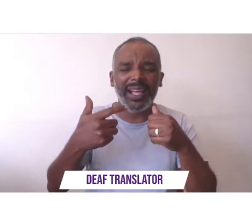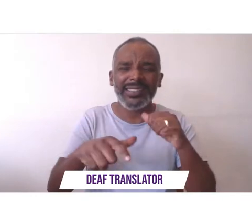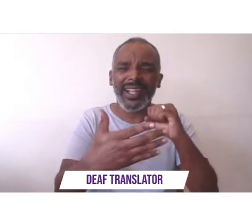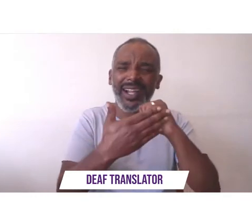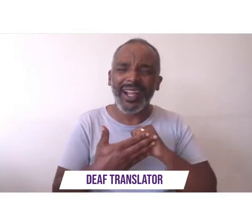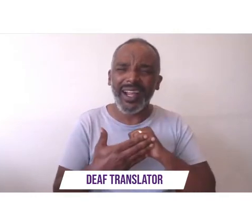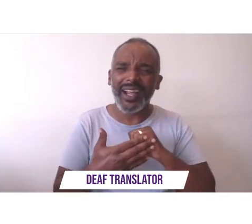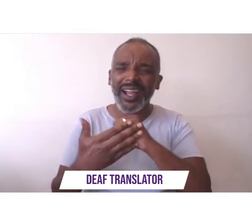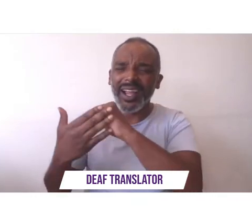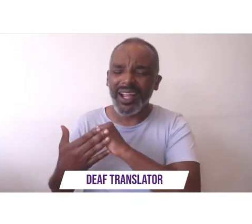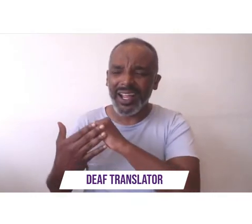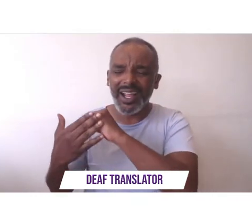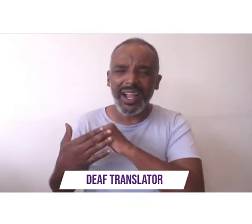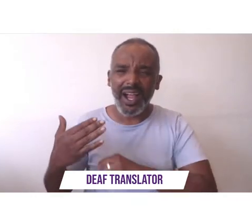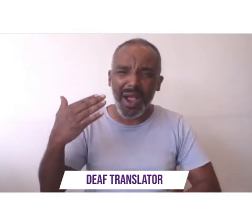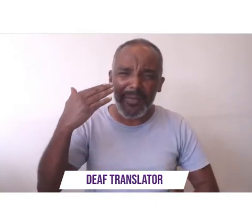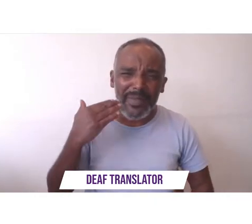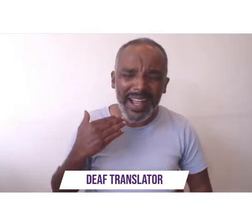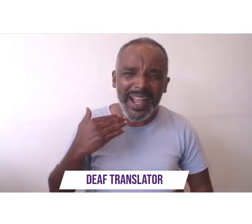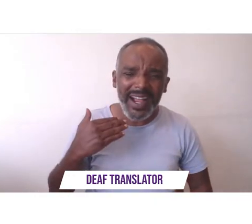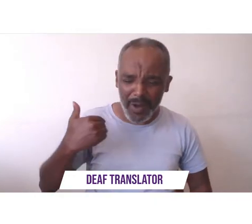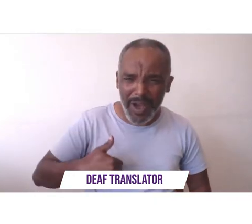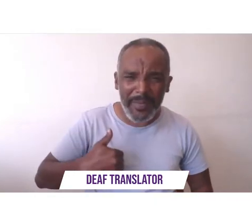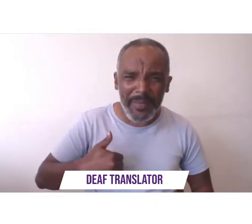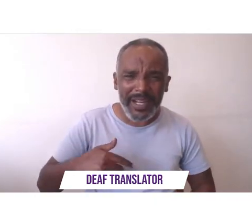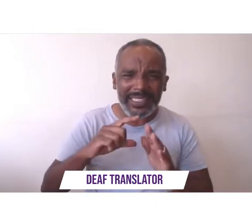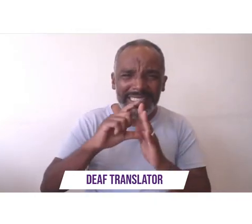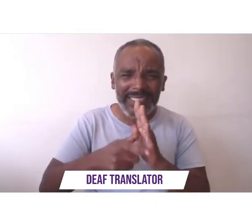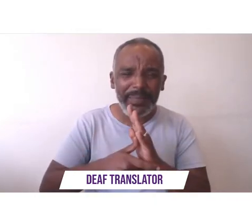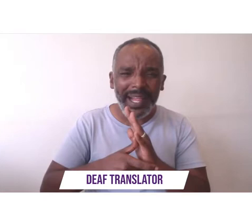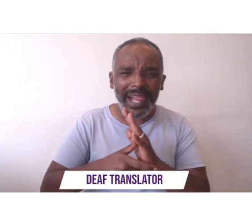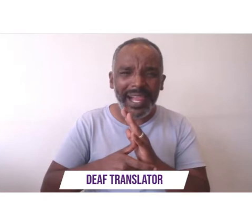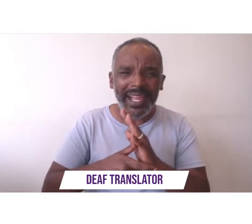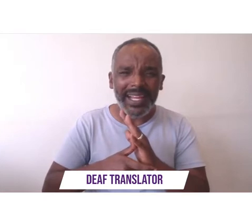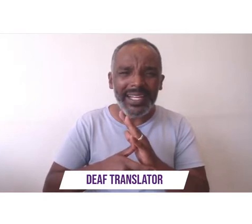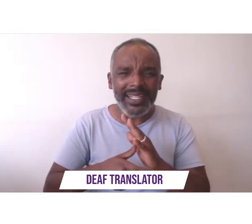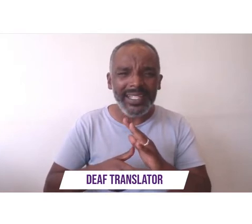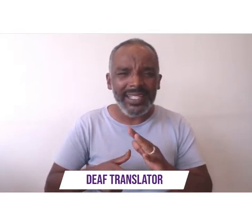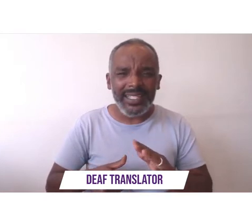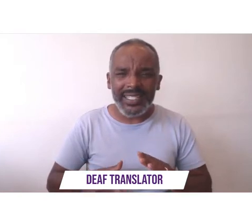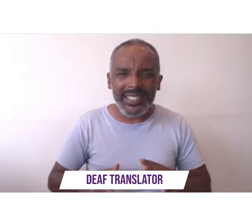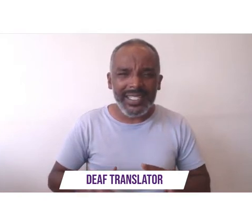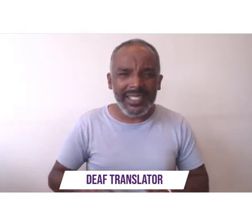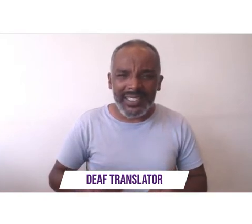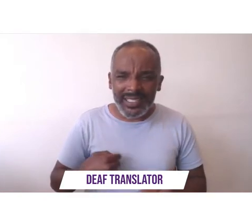it's for my disability but partly because it is built into our dna my ancestors ancestors knew